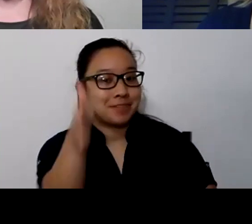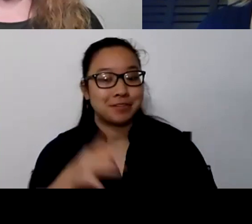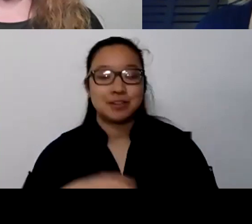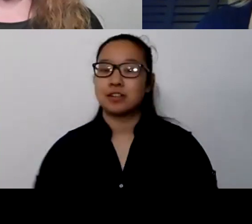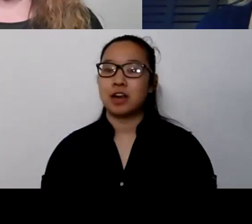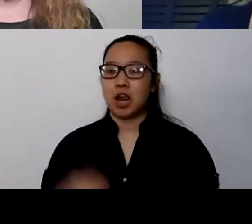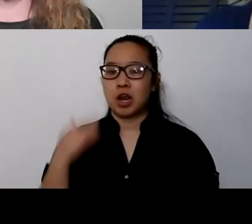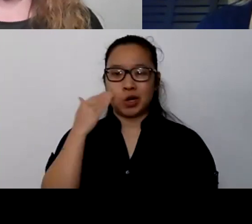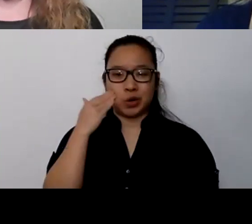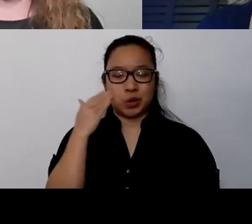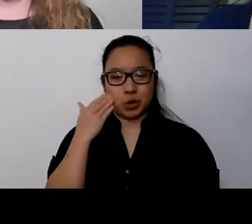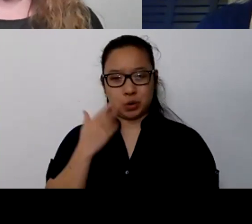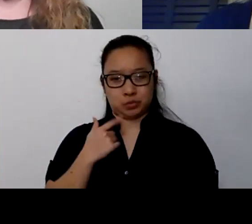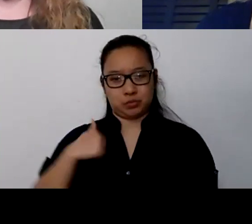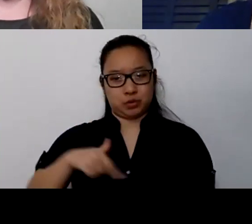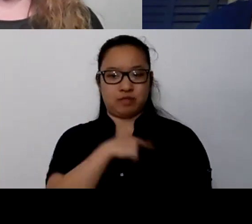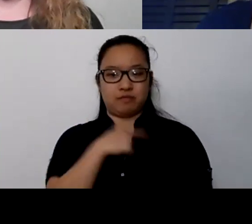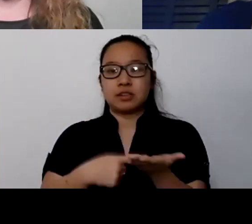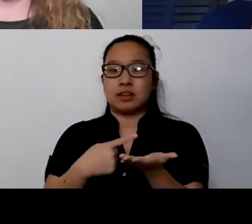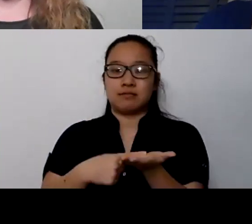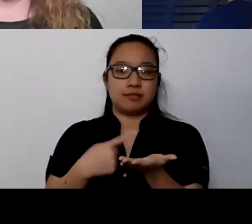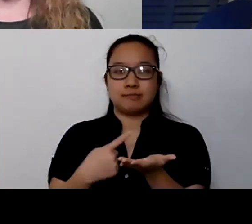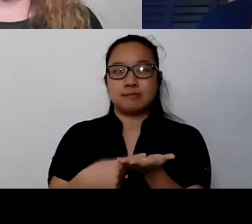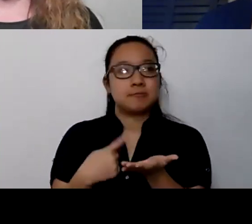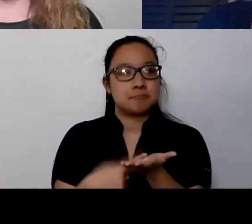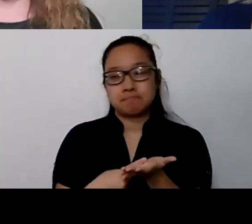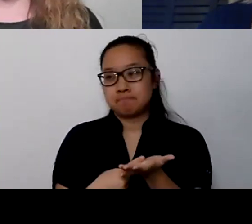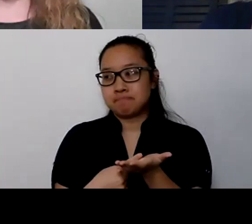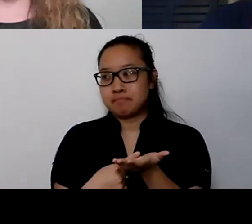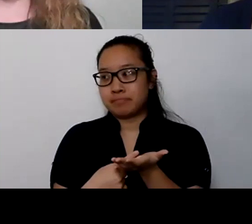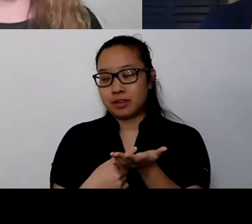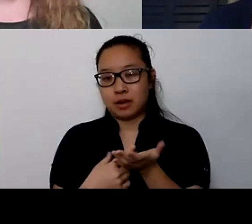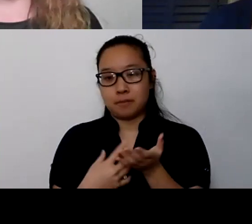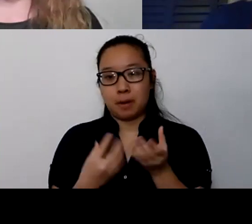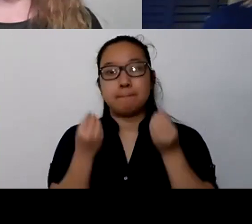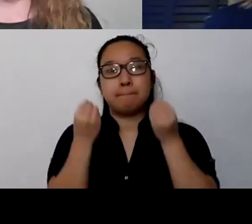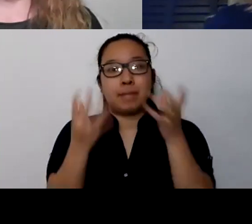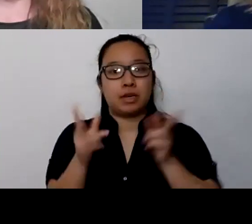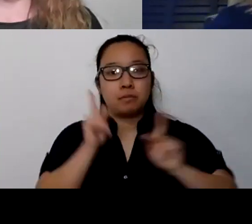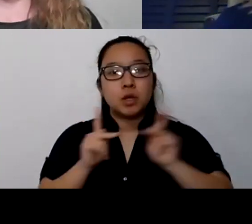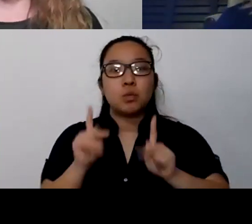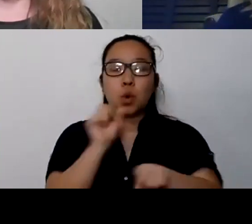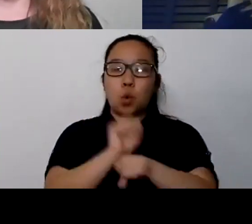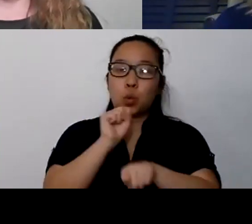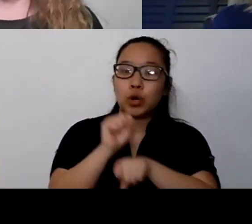about the number of folks who are teleworking and the number of kids who are remote learning.